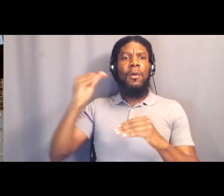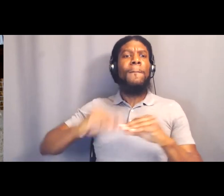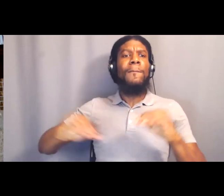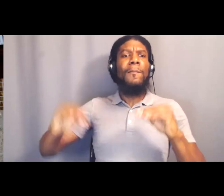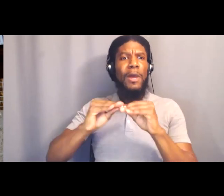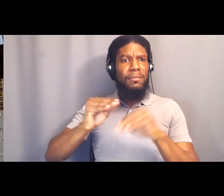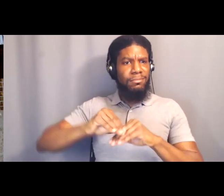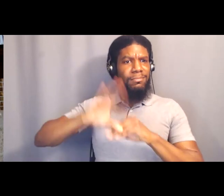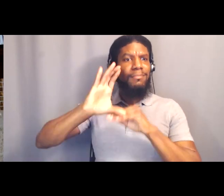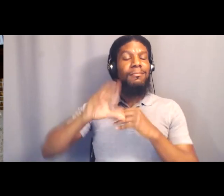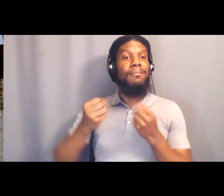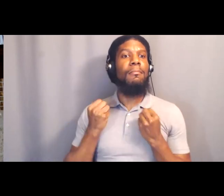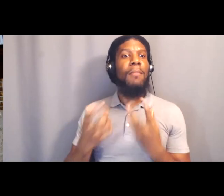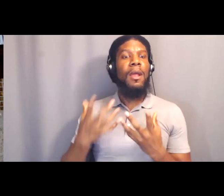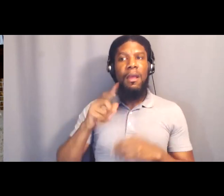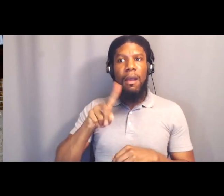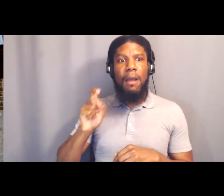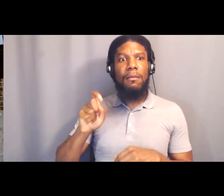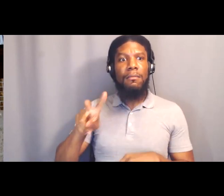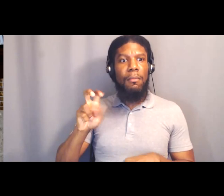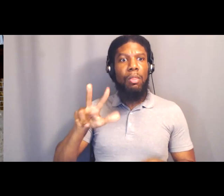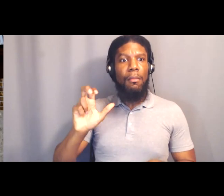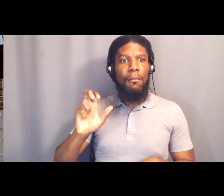of millions of dollars this year for Measure J.